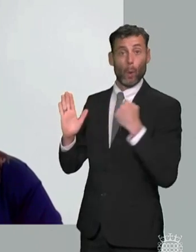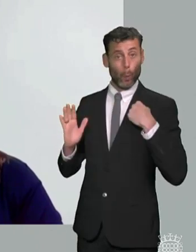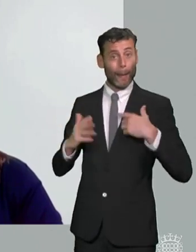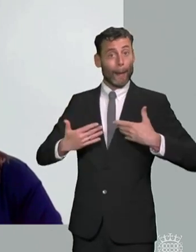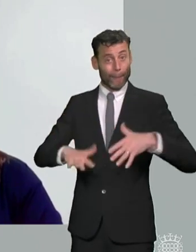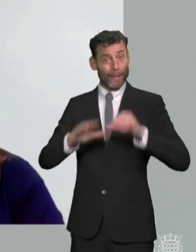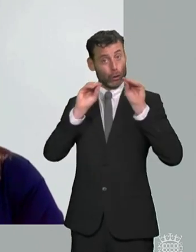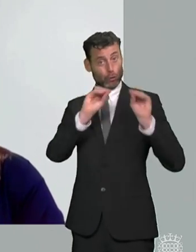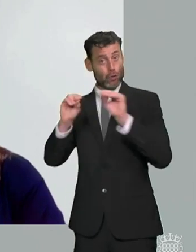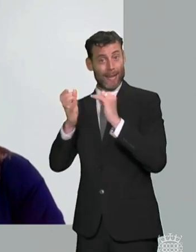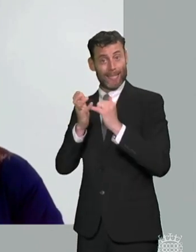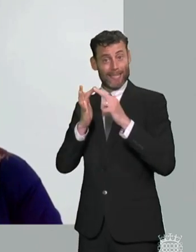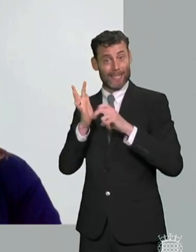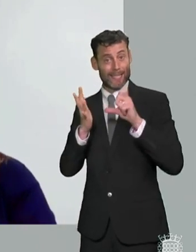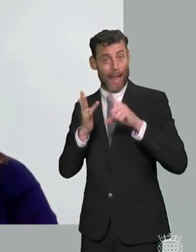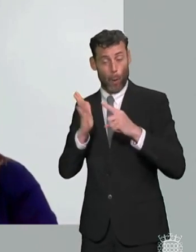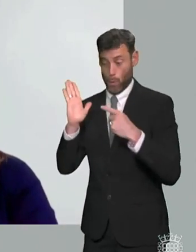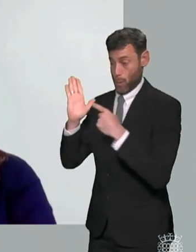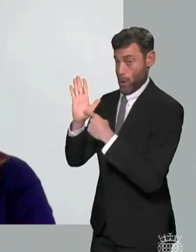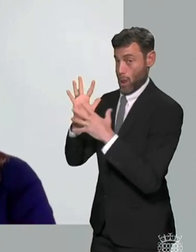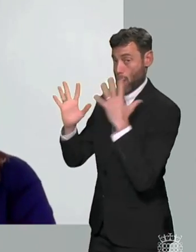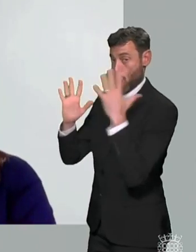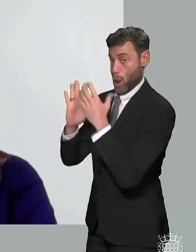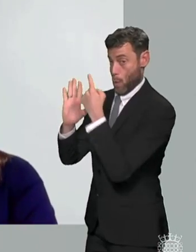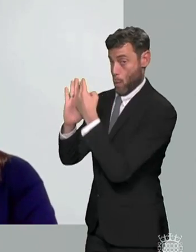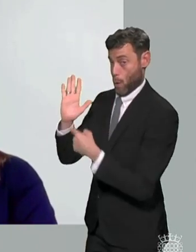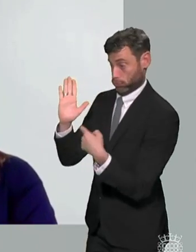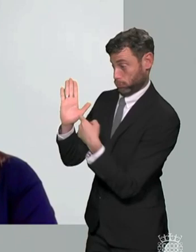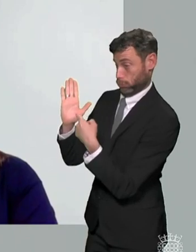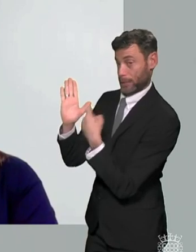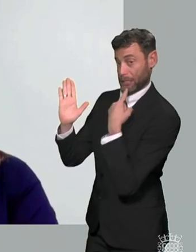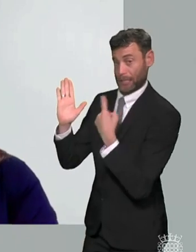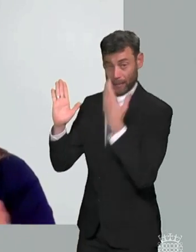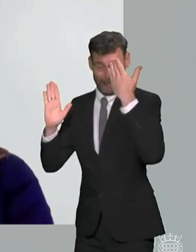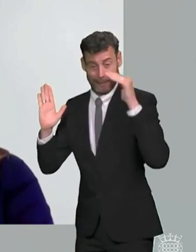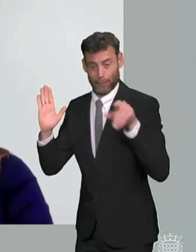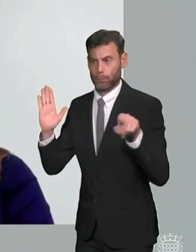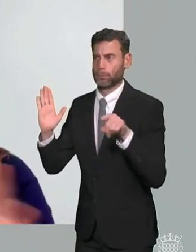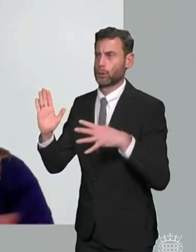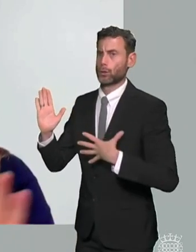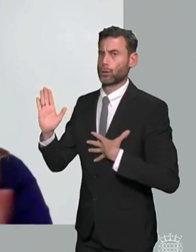you know in in with attendees on those courses so i think it is there needs to be it's more than